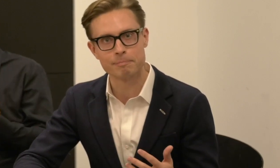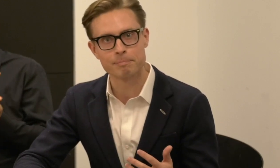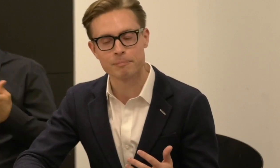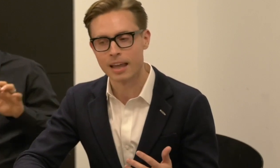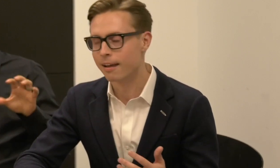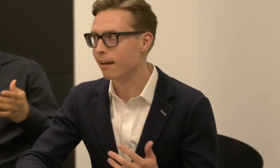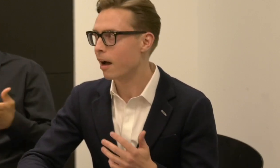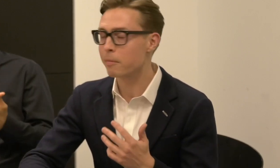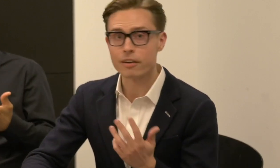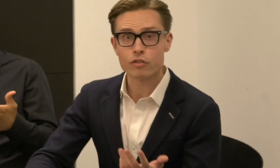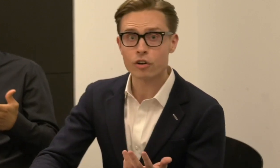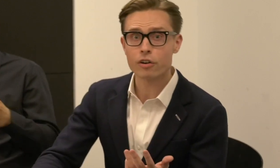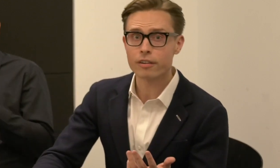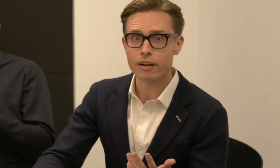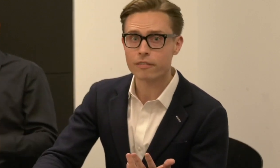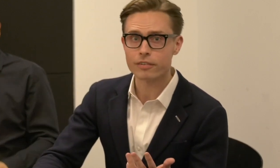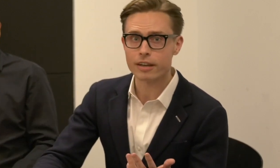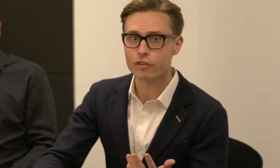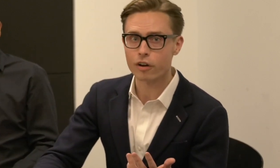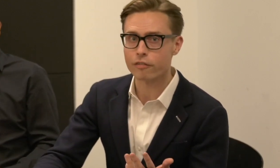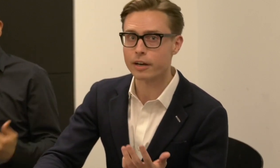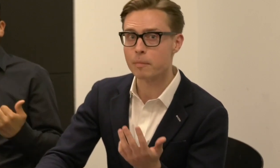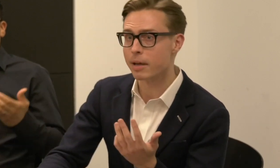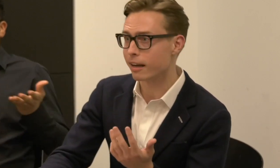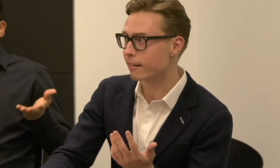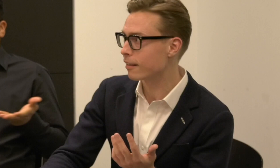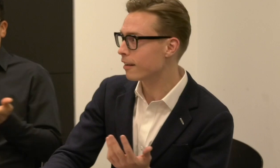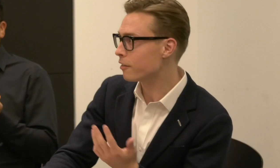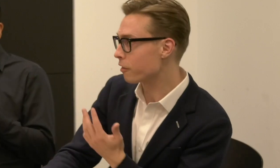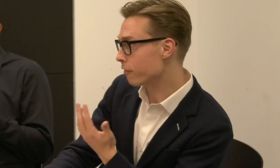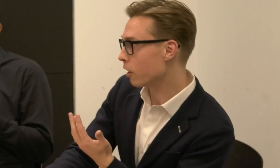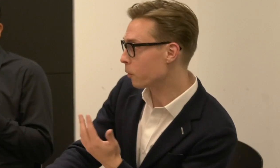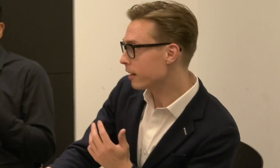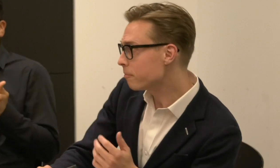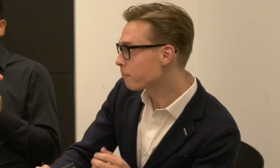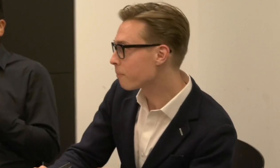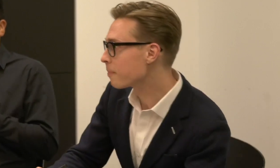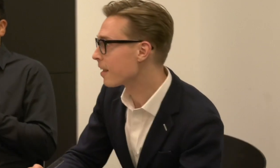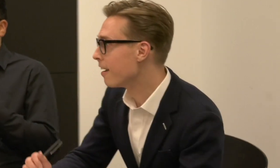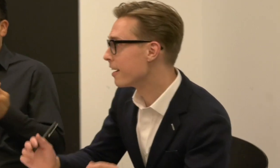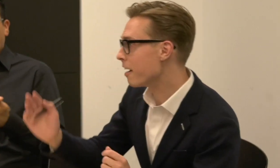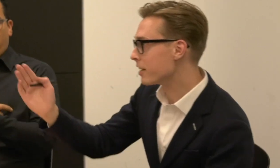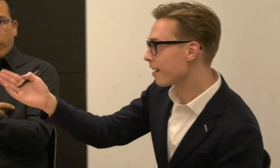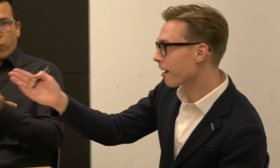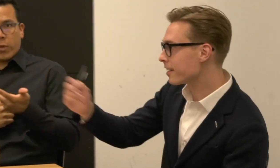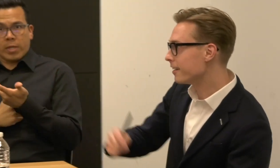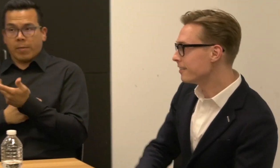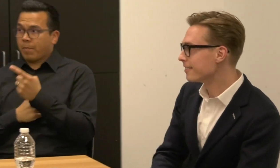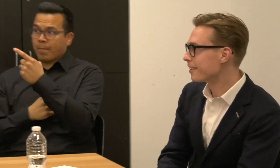I'm going to turn the conversation over in a minute to the following: Kevin Gotkin, our